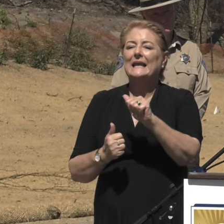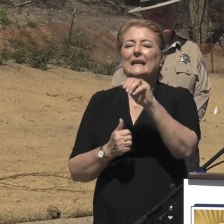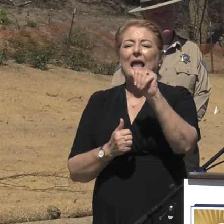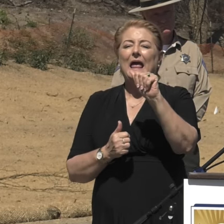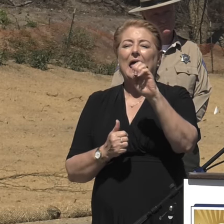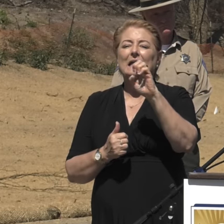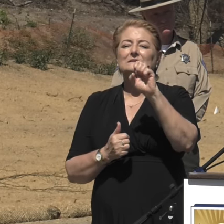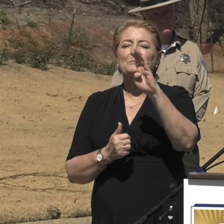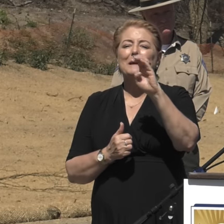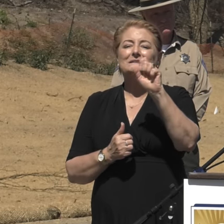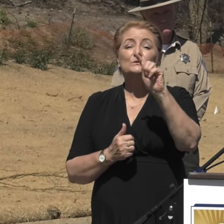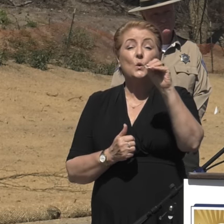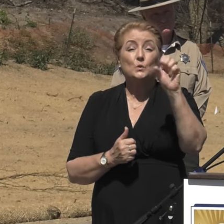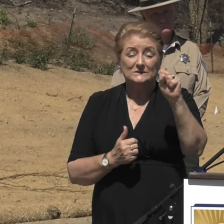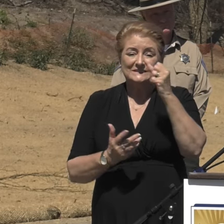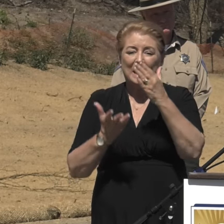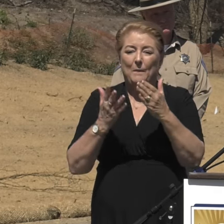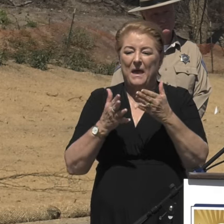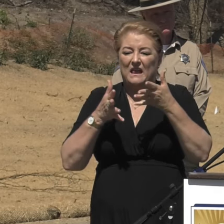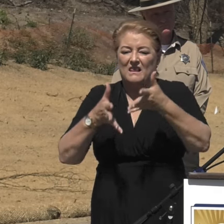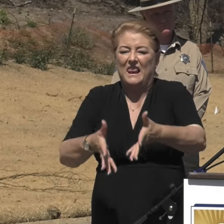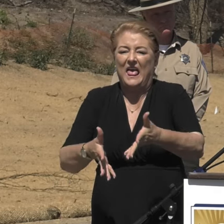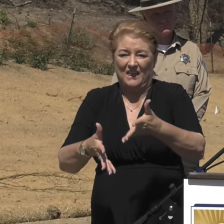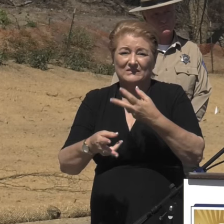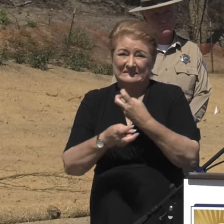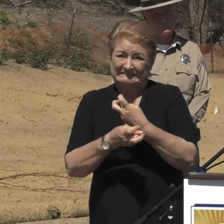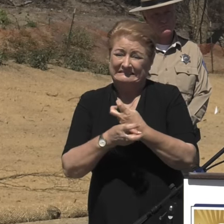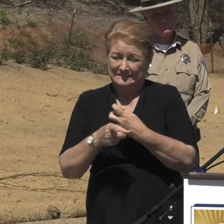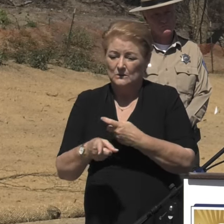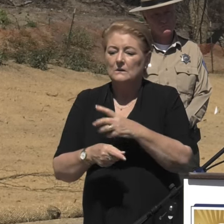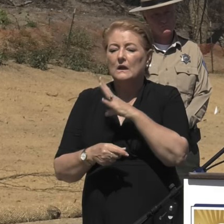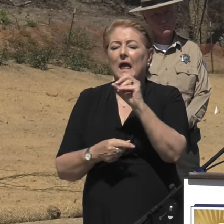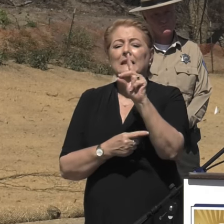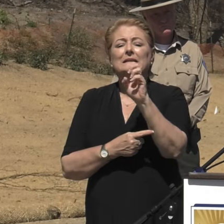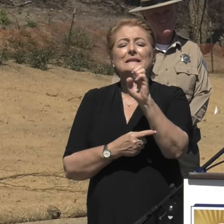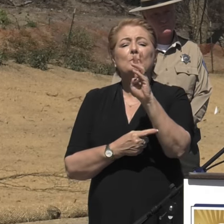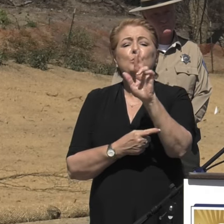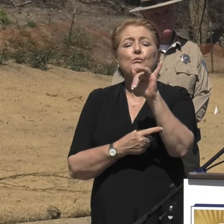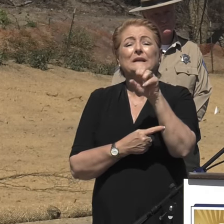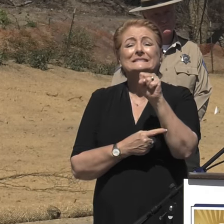that might remain behind. Then debris removal begins.